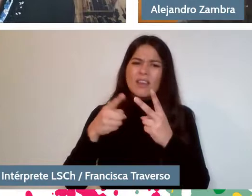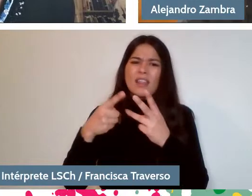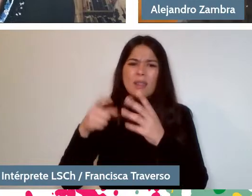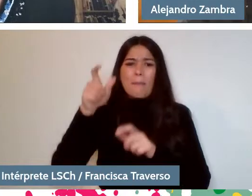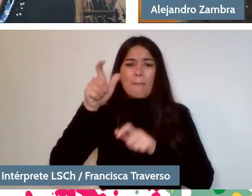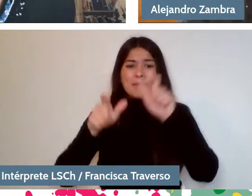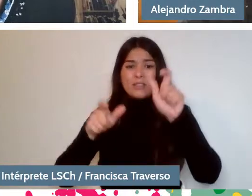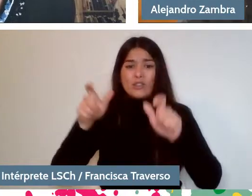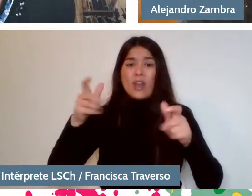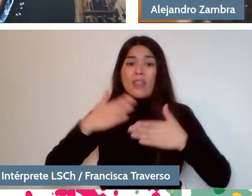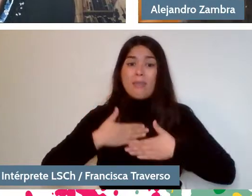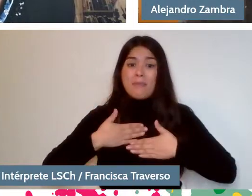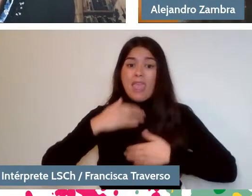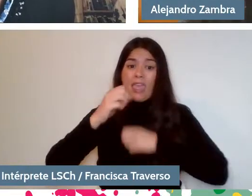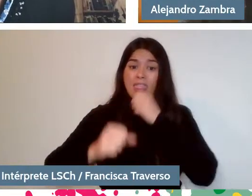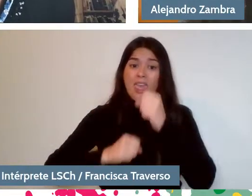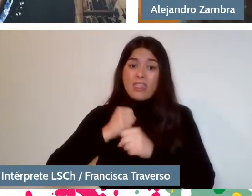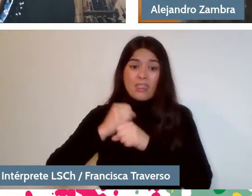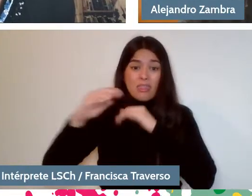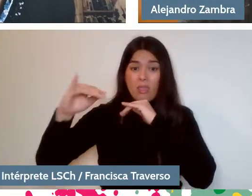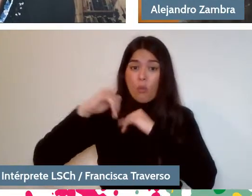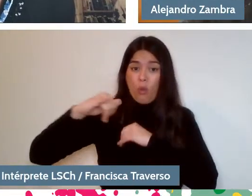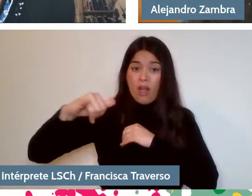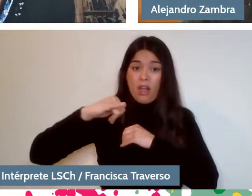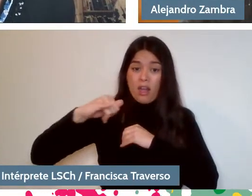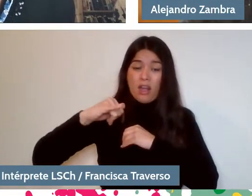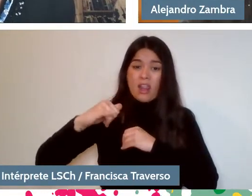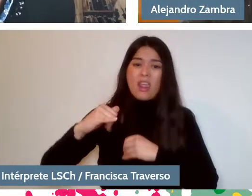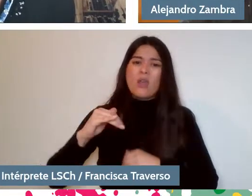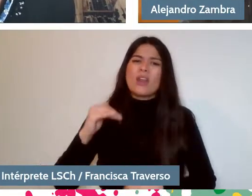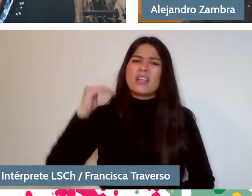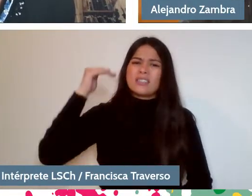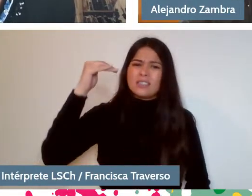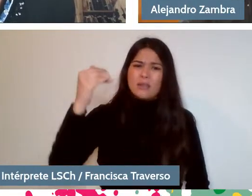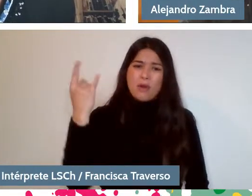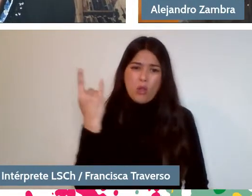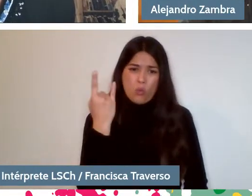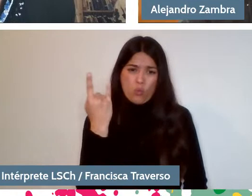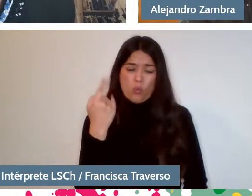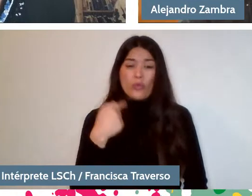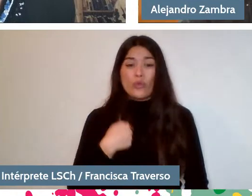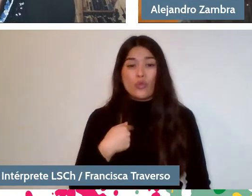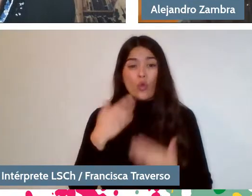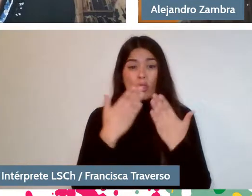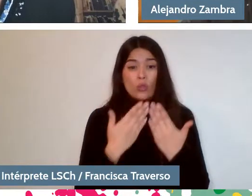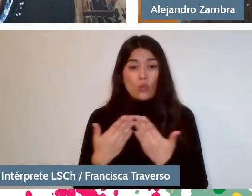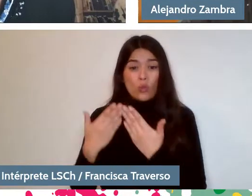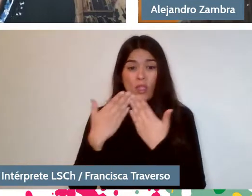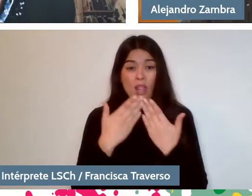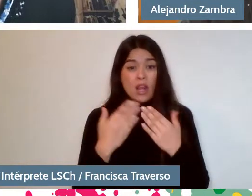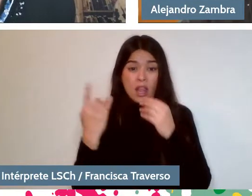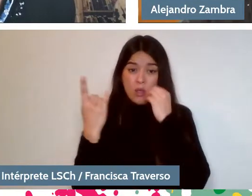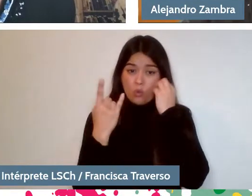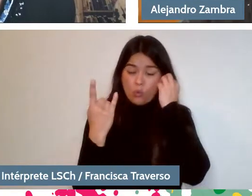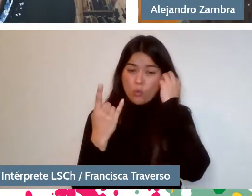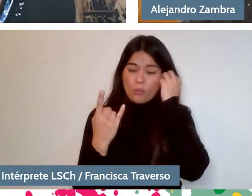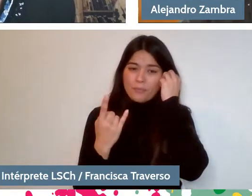grew up... mainly, at the university, when I studied at the university, this issue of being relevant began